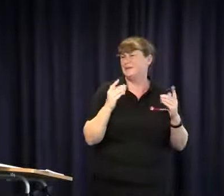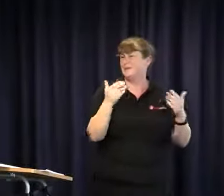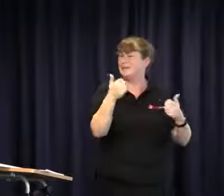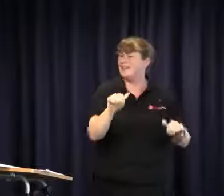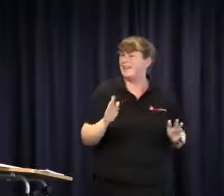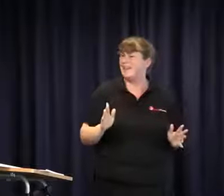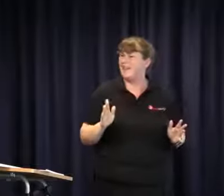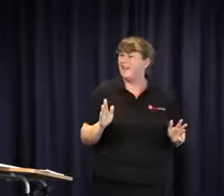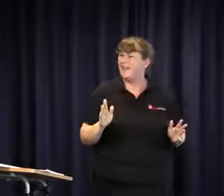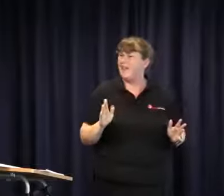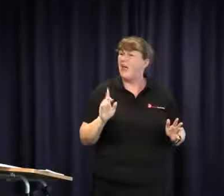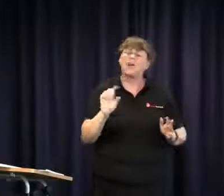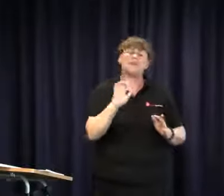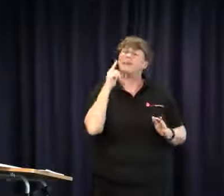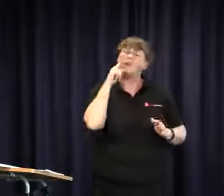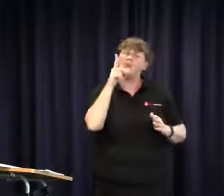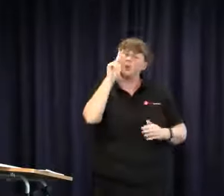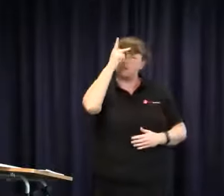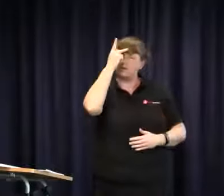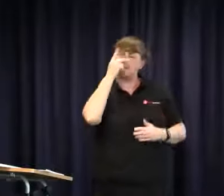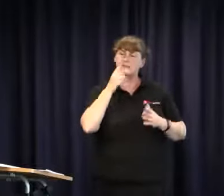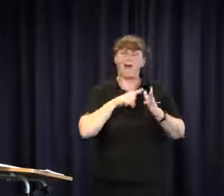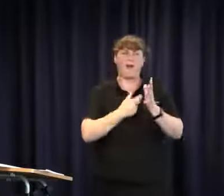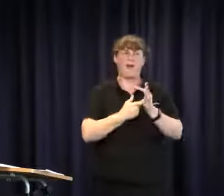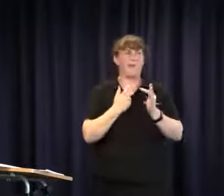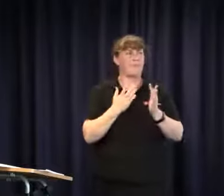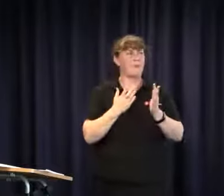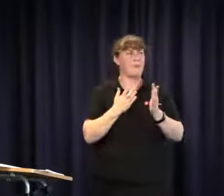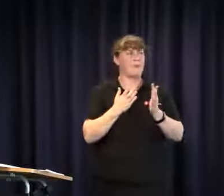education for deaf children and they still exist and have existed for a long time. I